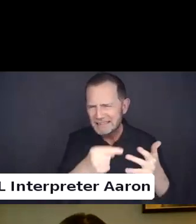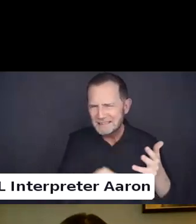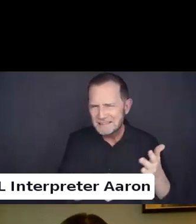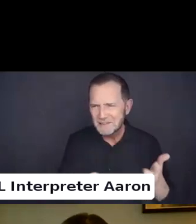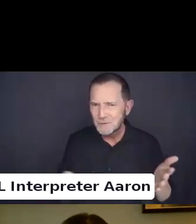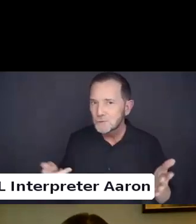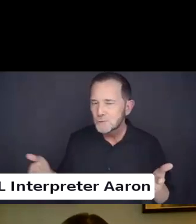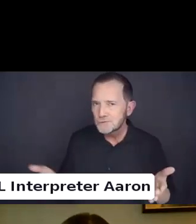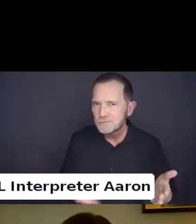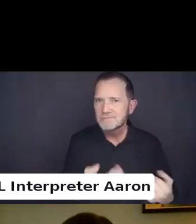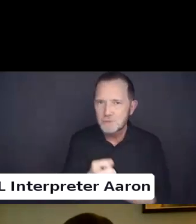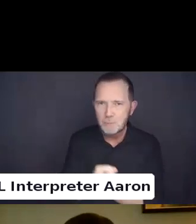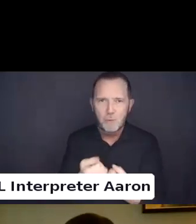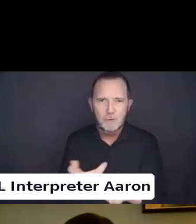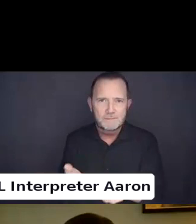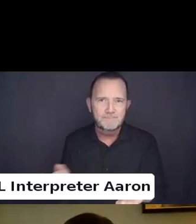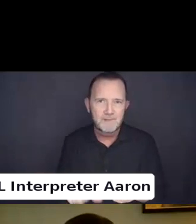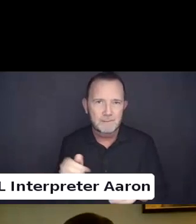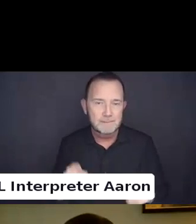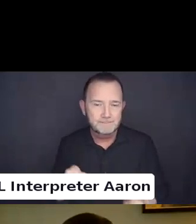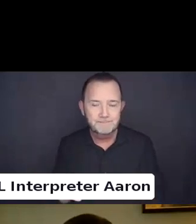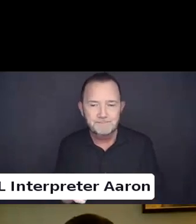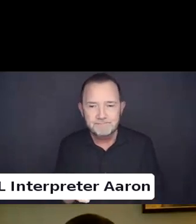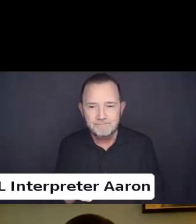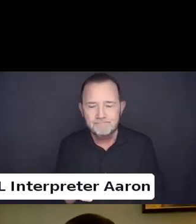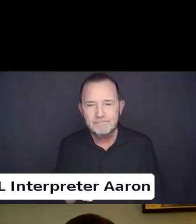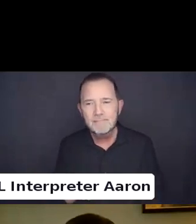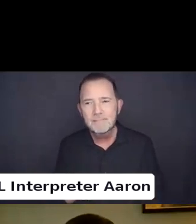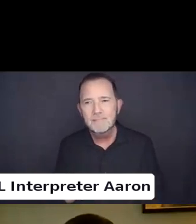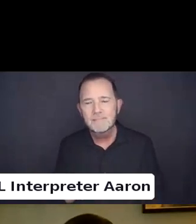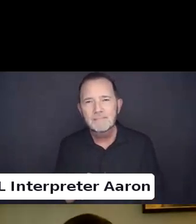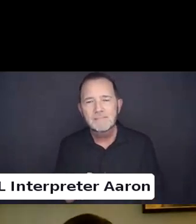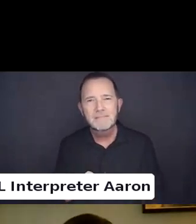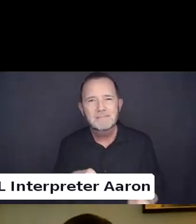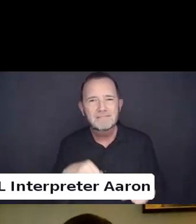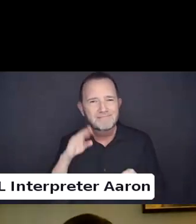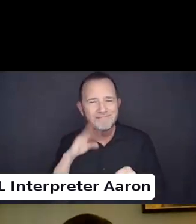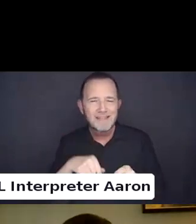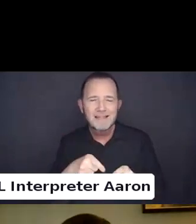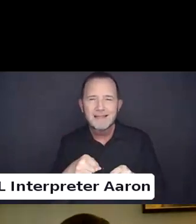What gradual changes can you make? It is about being alongside. Not being in front of.